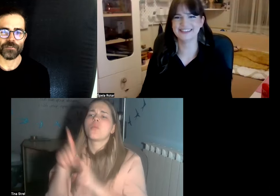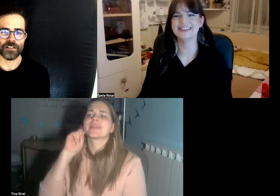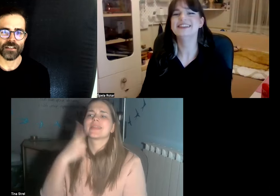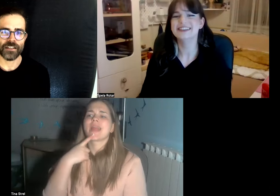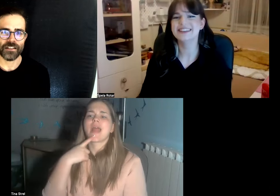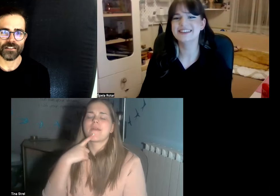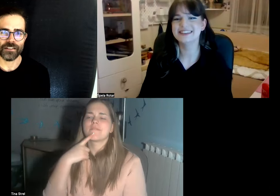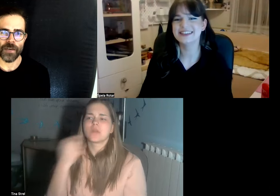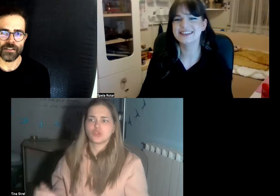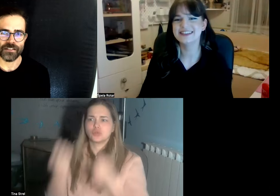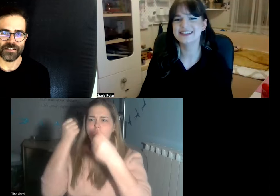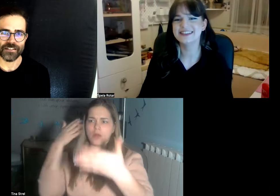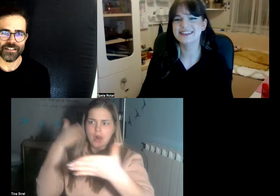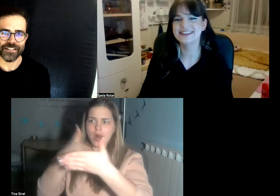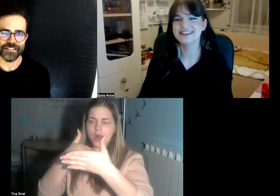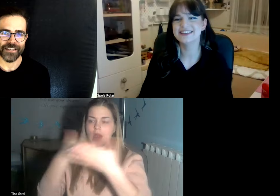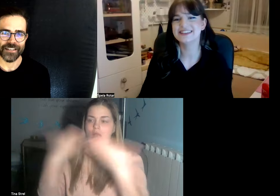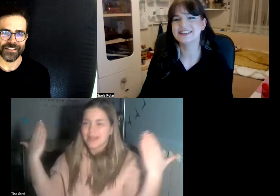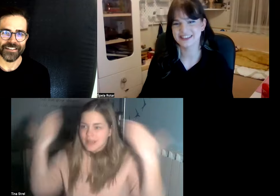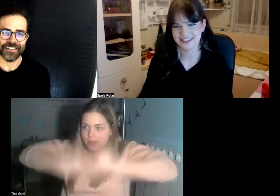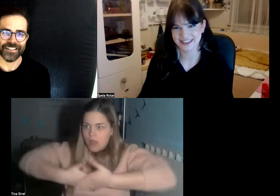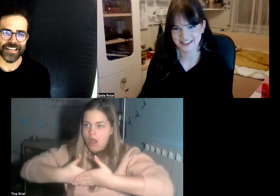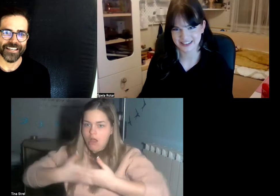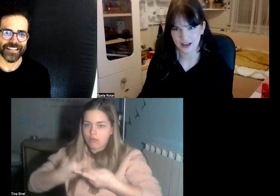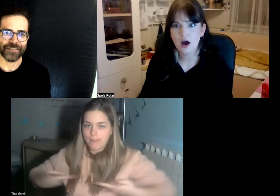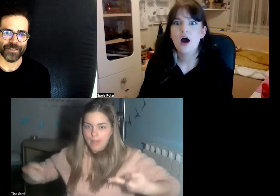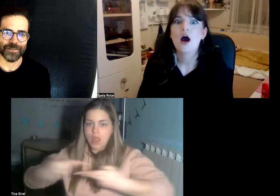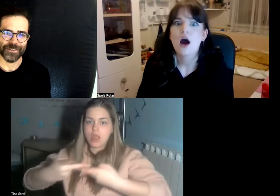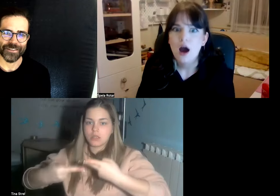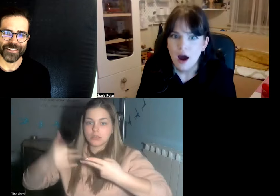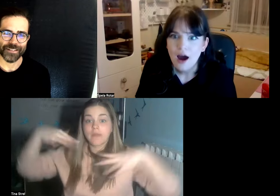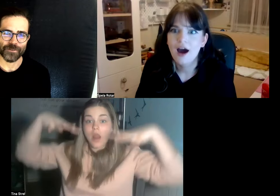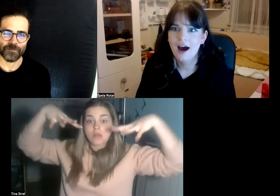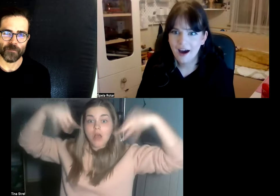I like to feel that the bed is shaking yeah yeah me too as well